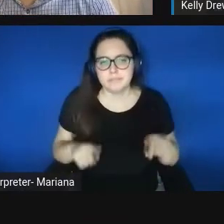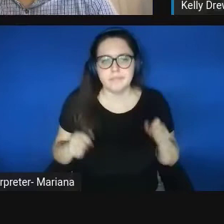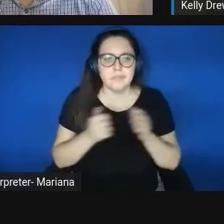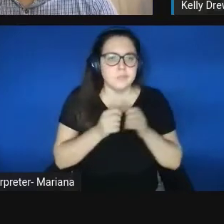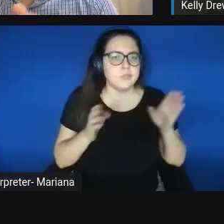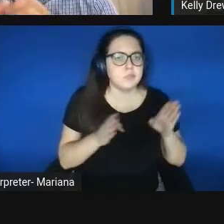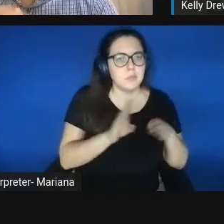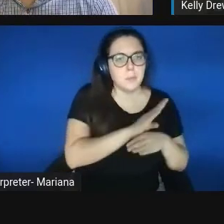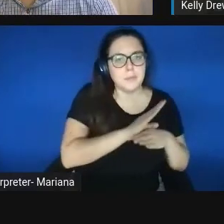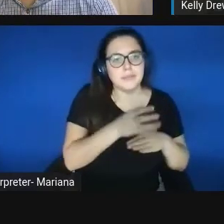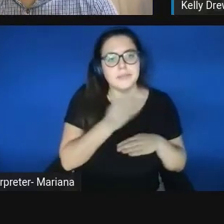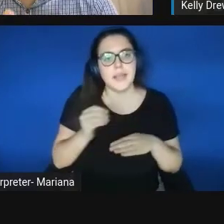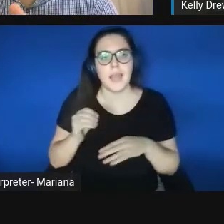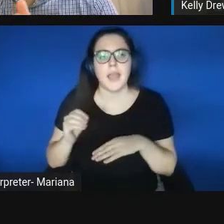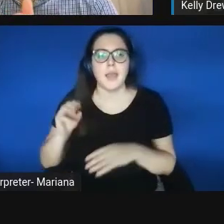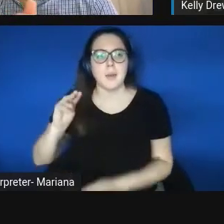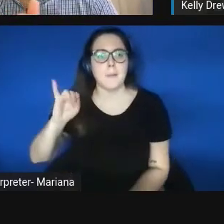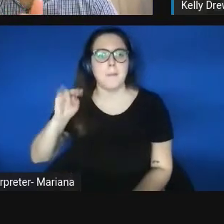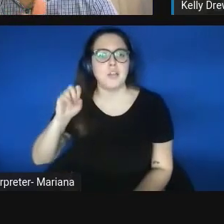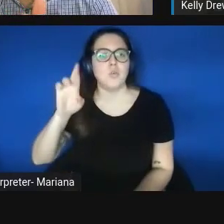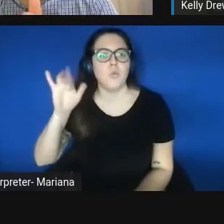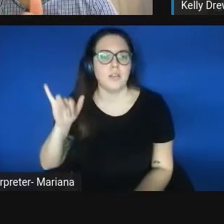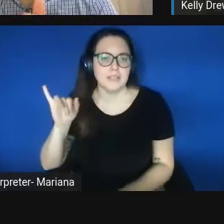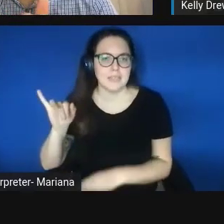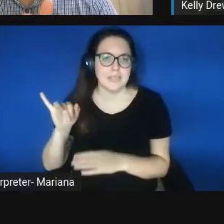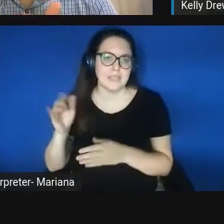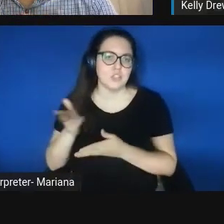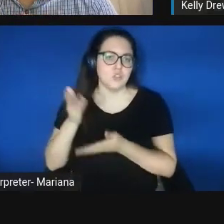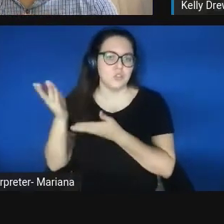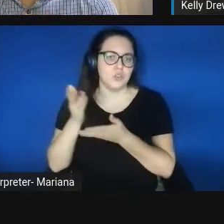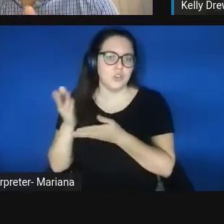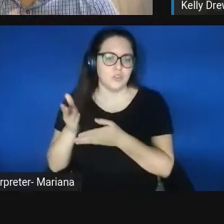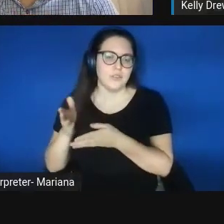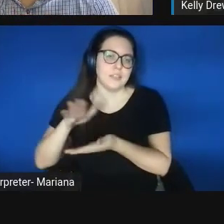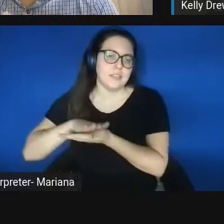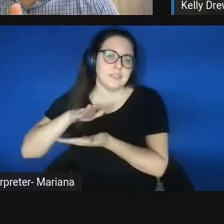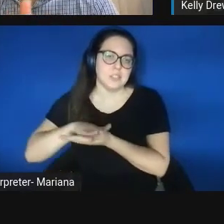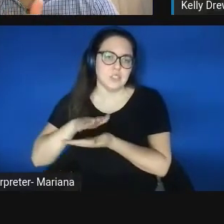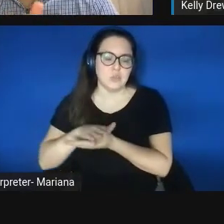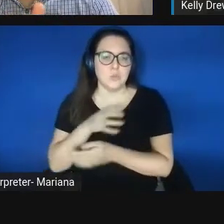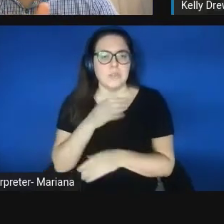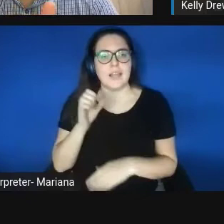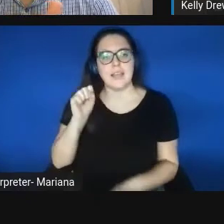and minority serving institutions within the STTR program and also with the SBIR program,